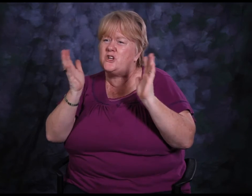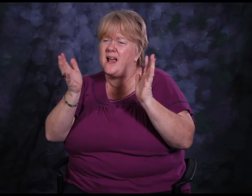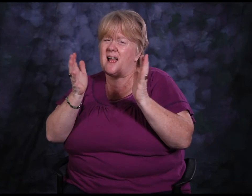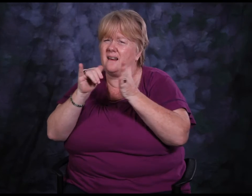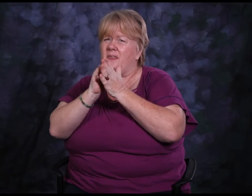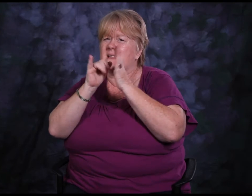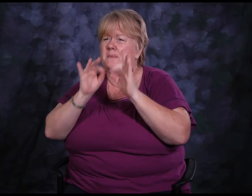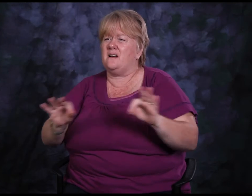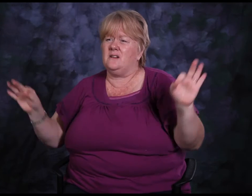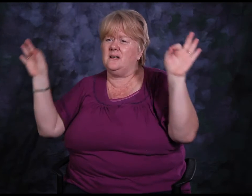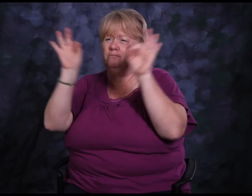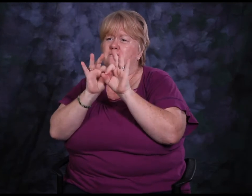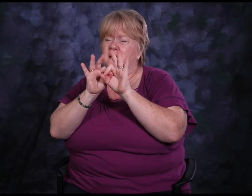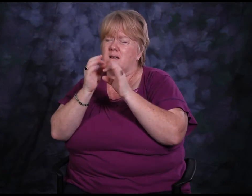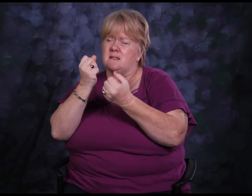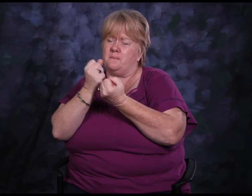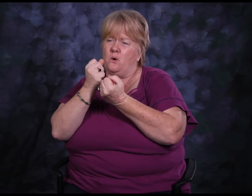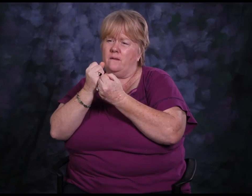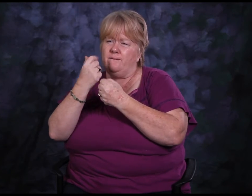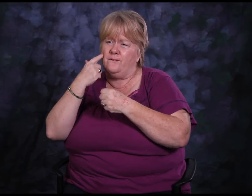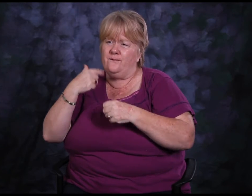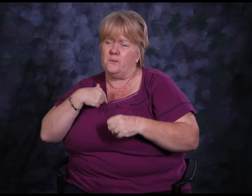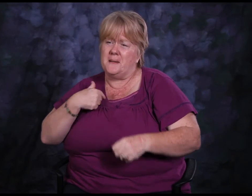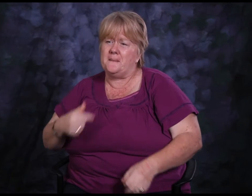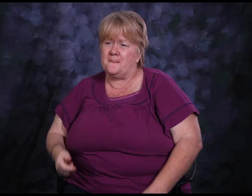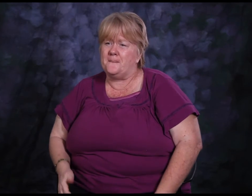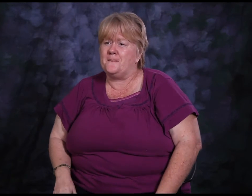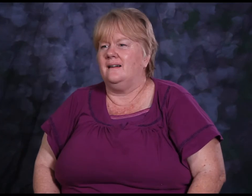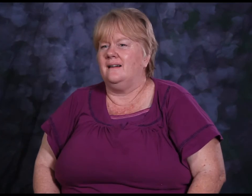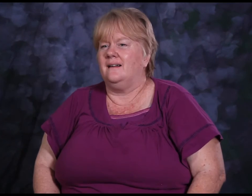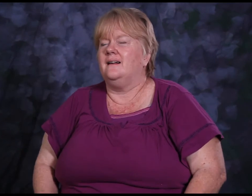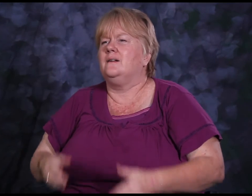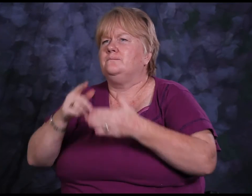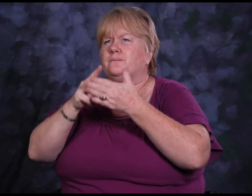It's important that I stay in touch with these people for self-care.